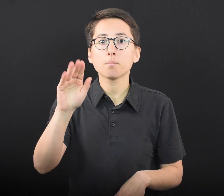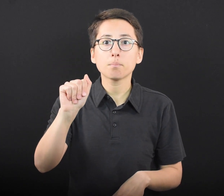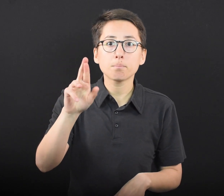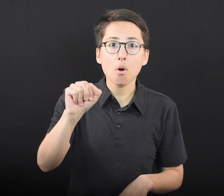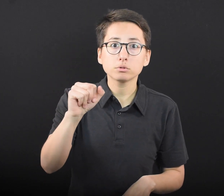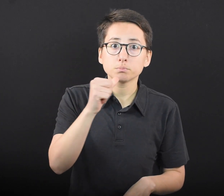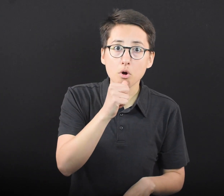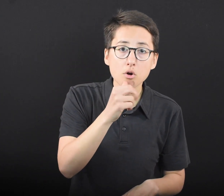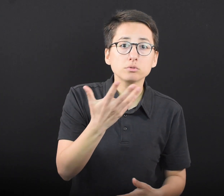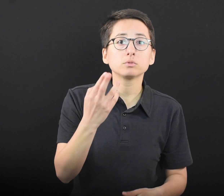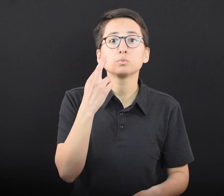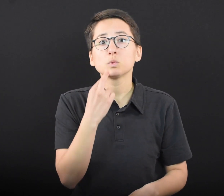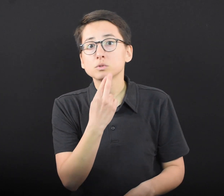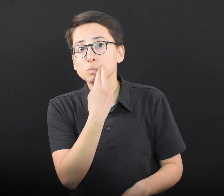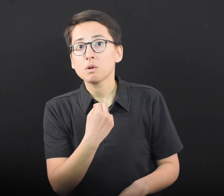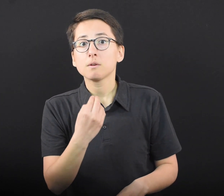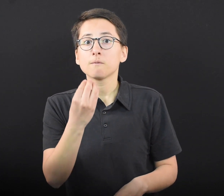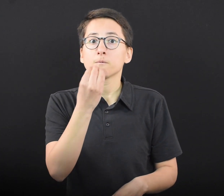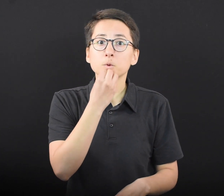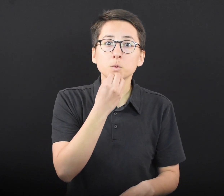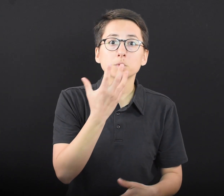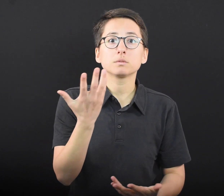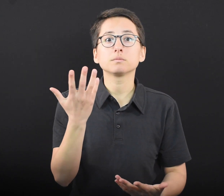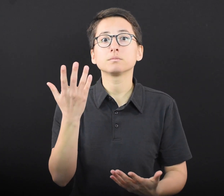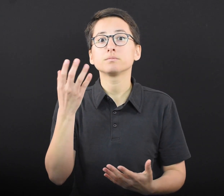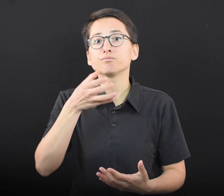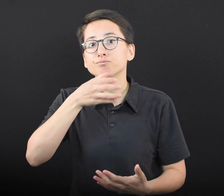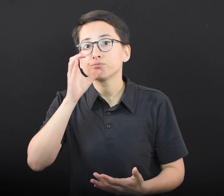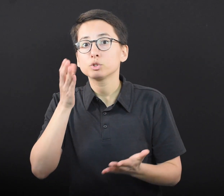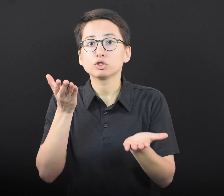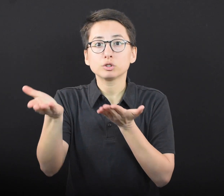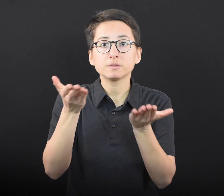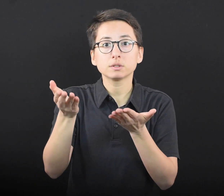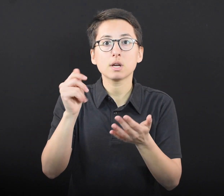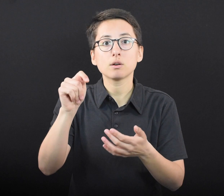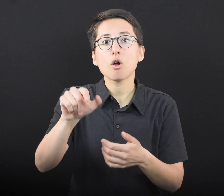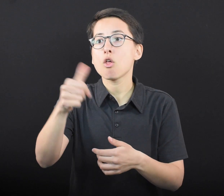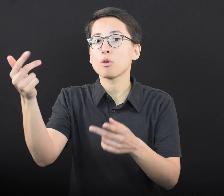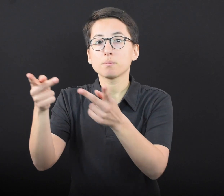restaurants, and food and beverage service at other places of public accommodation.